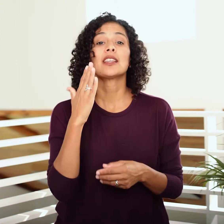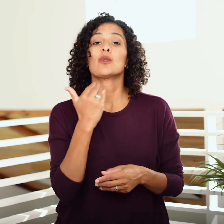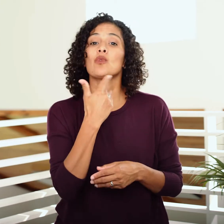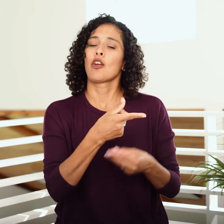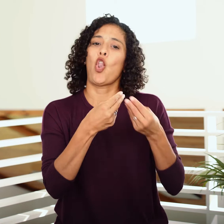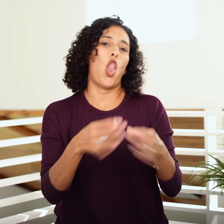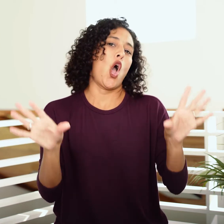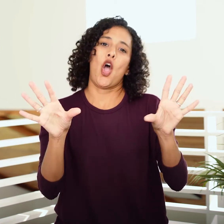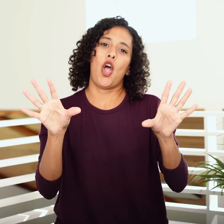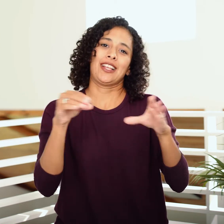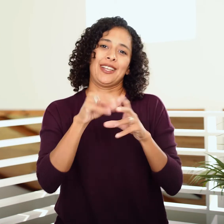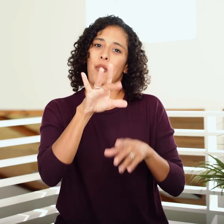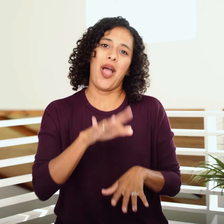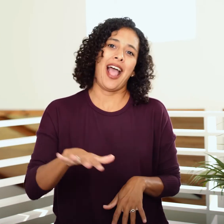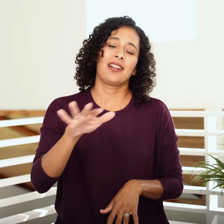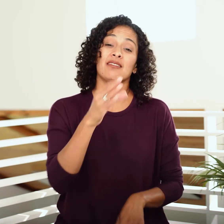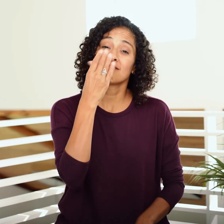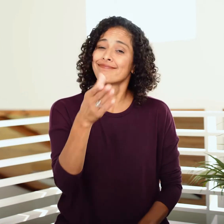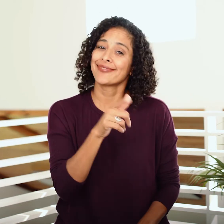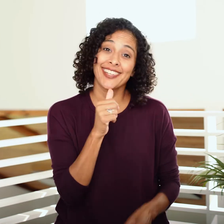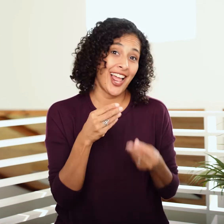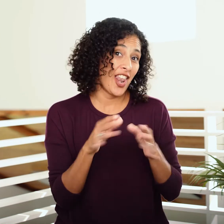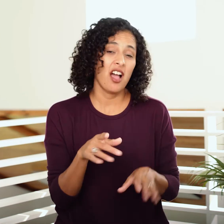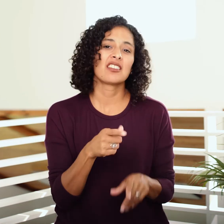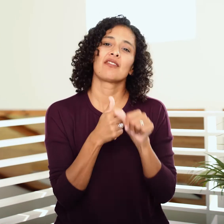“The Israelites were lost in the wilderness?” They aren’t lost at all.